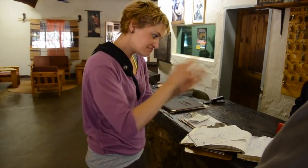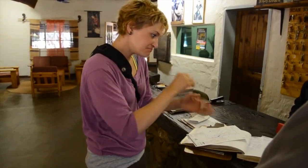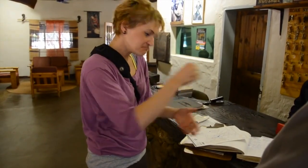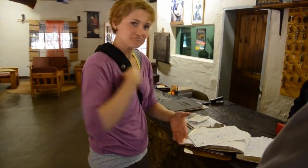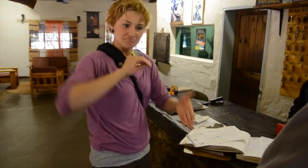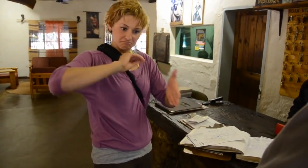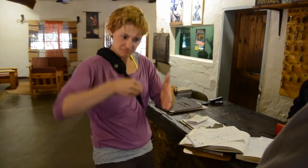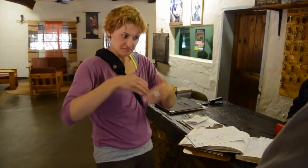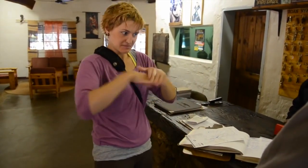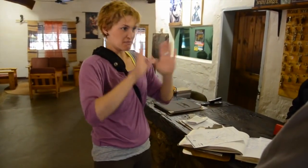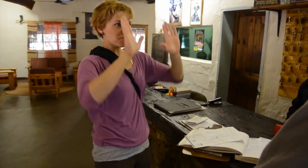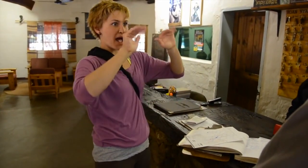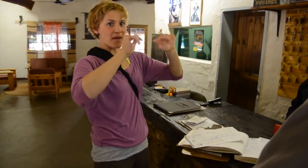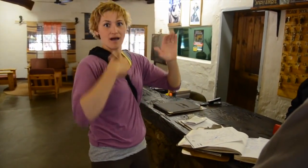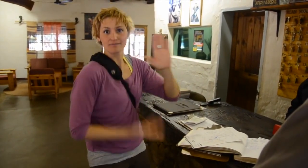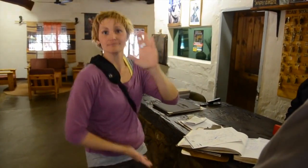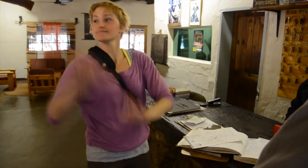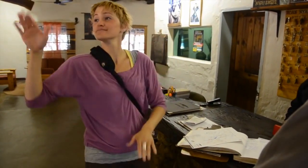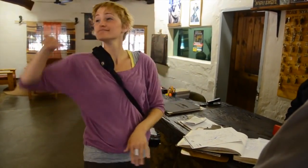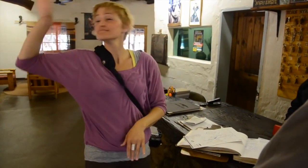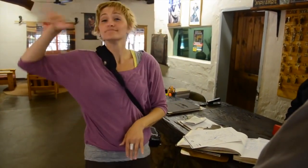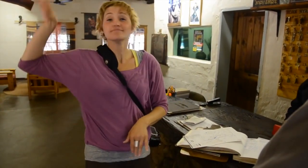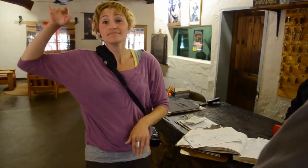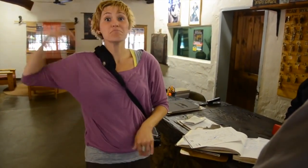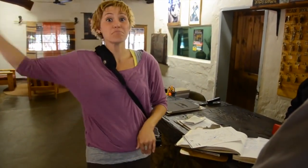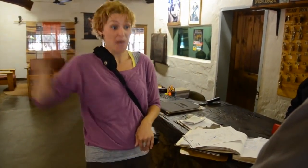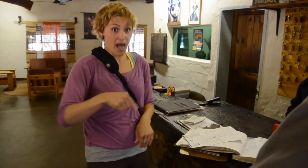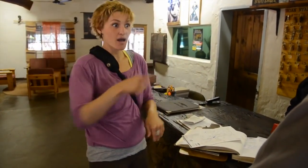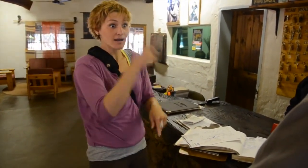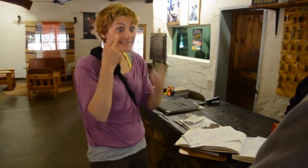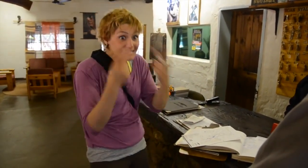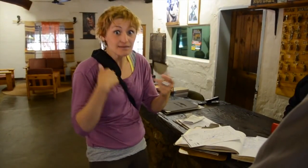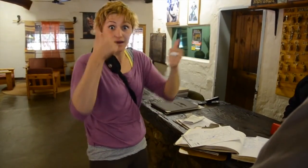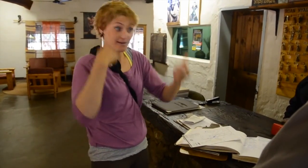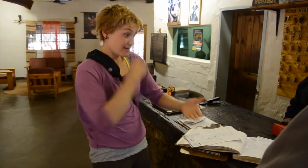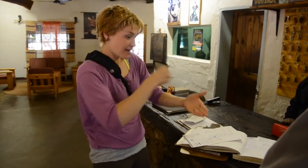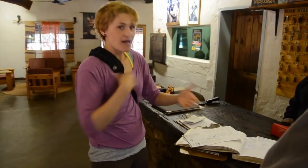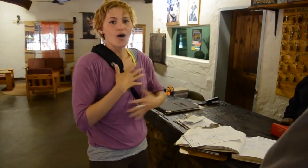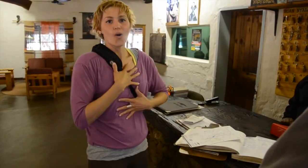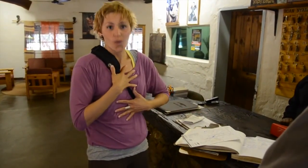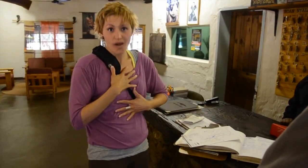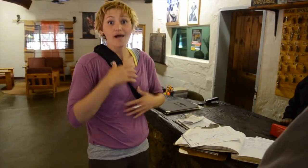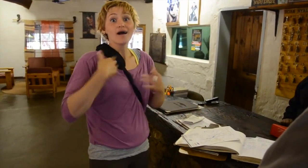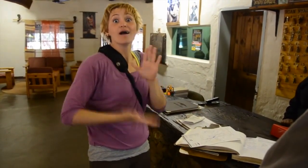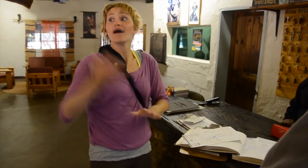me to sign in and register before I head out. After the trail is done, I have to check in so he can ensure